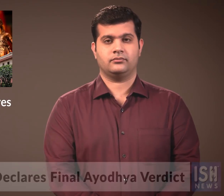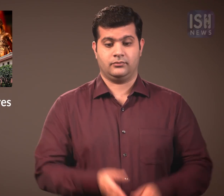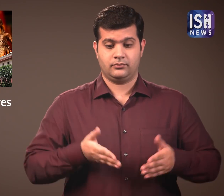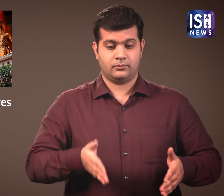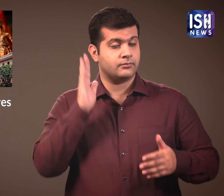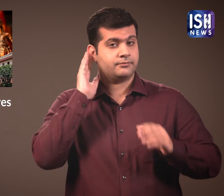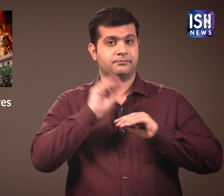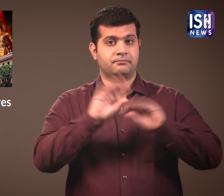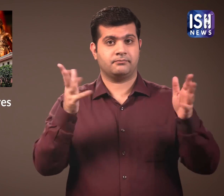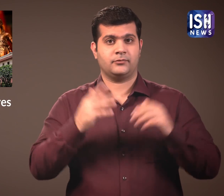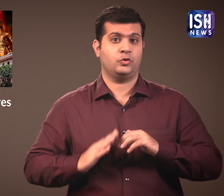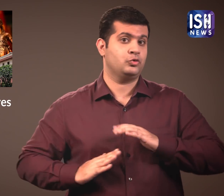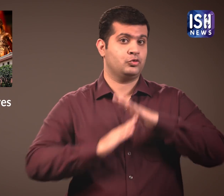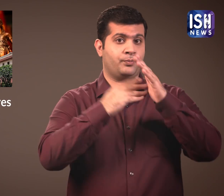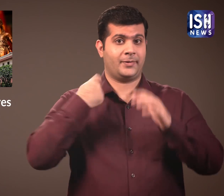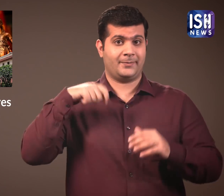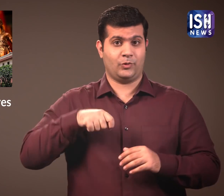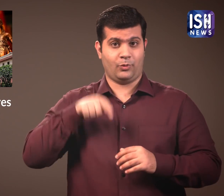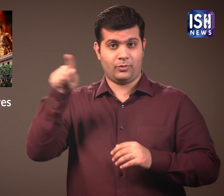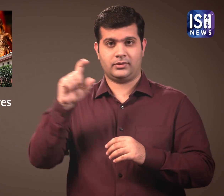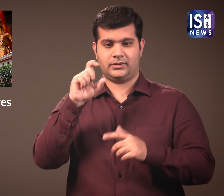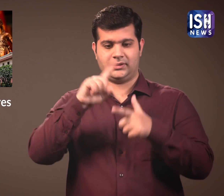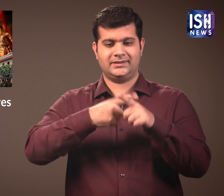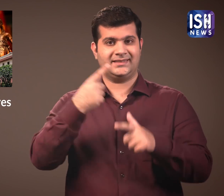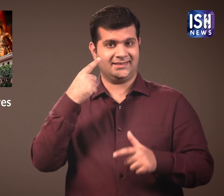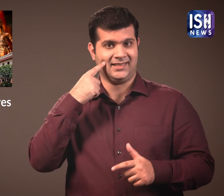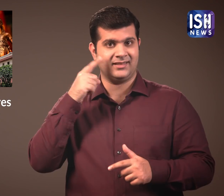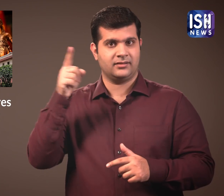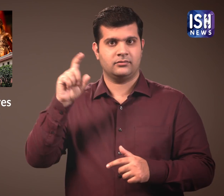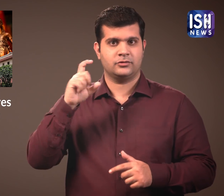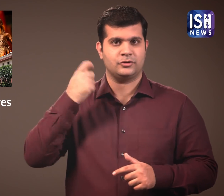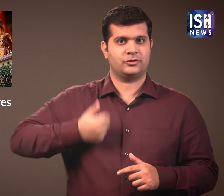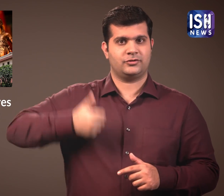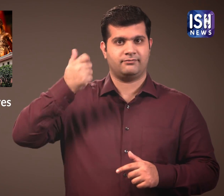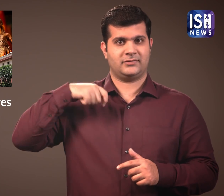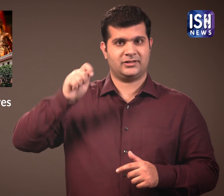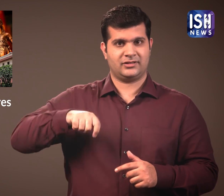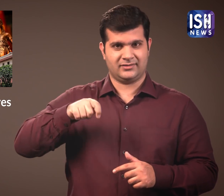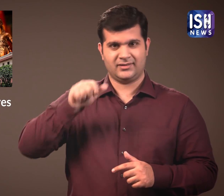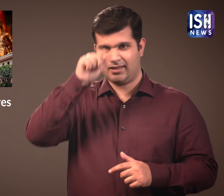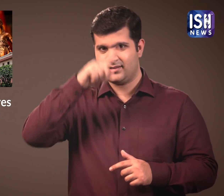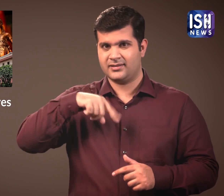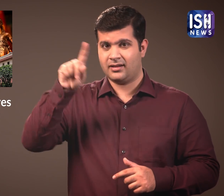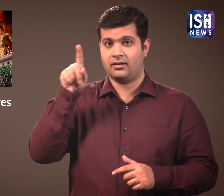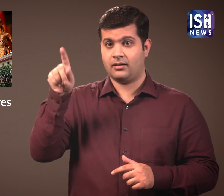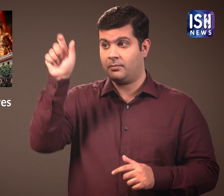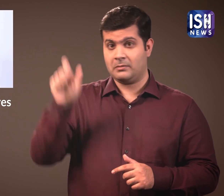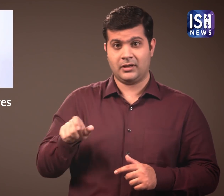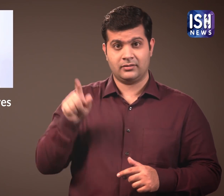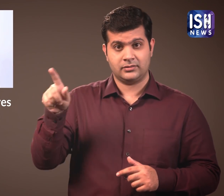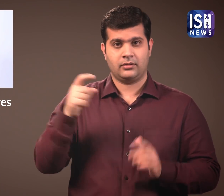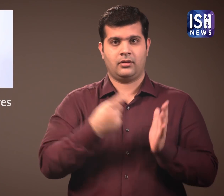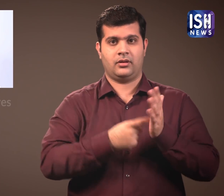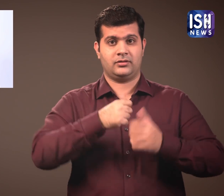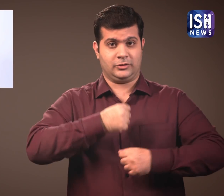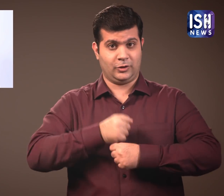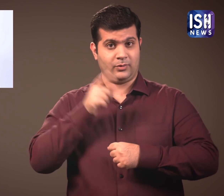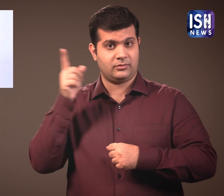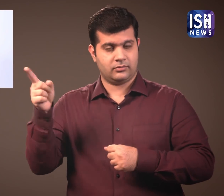Today, the Supreme Court's CJI Ranjan Gogoi,